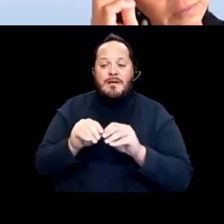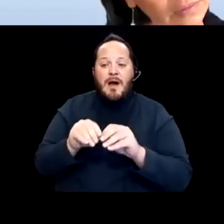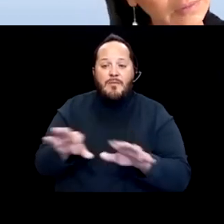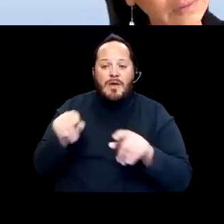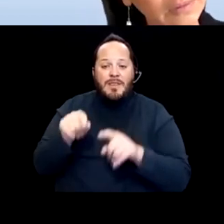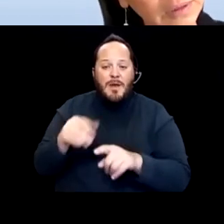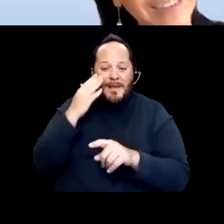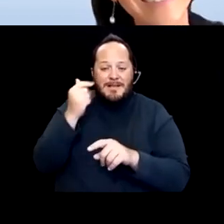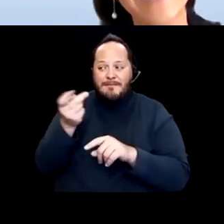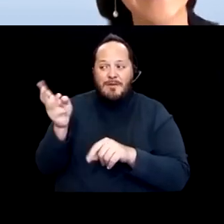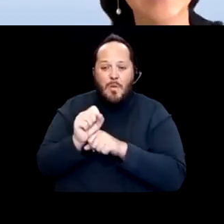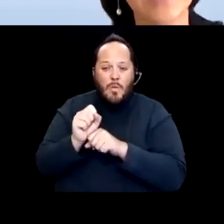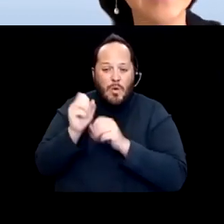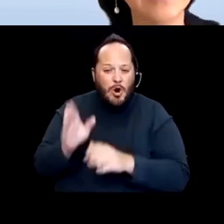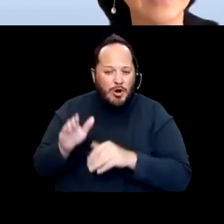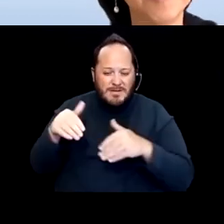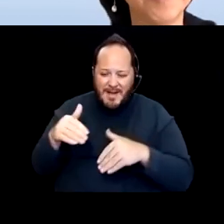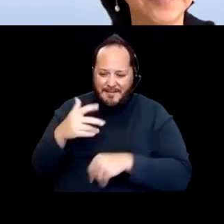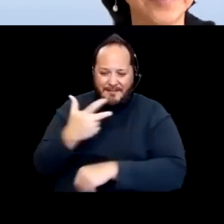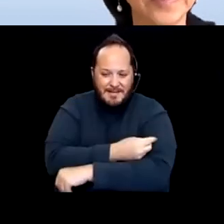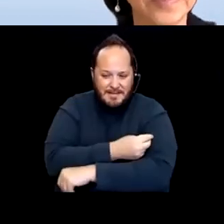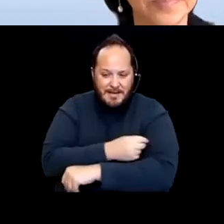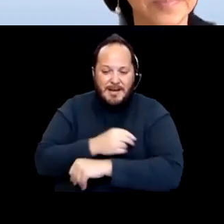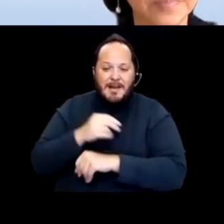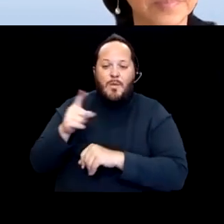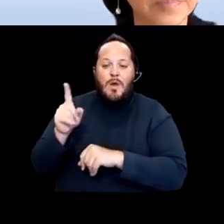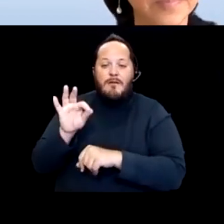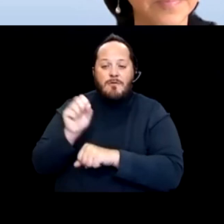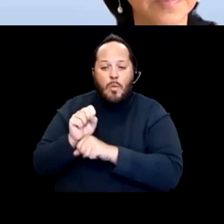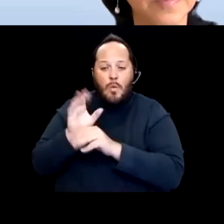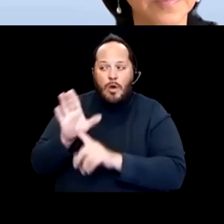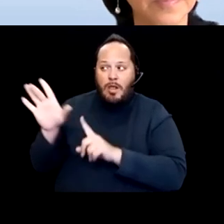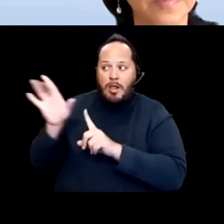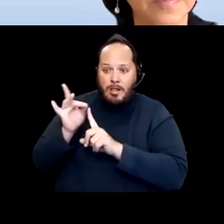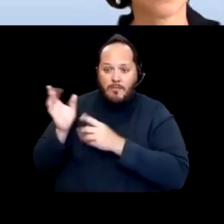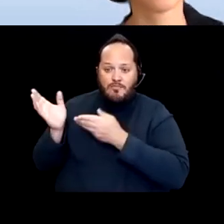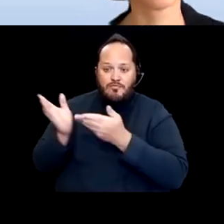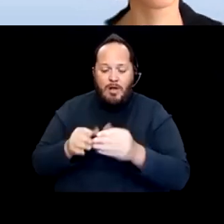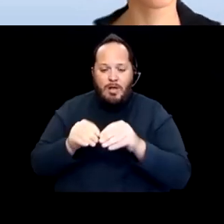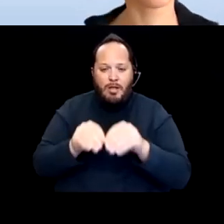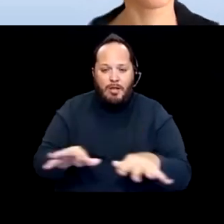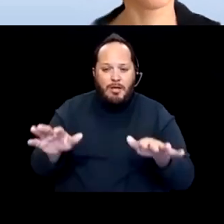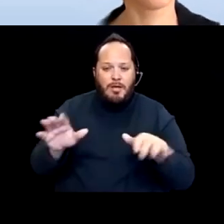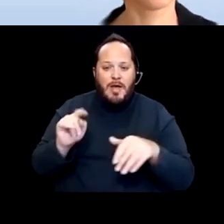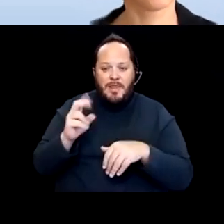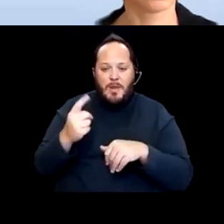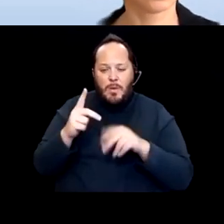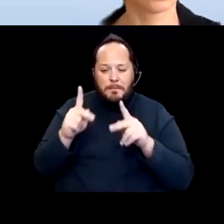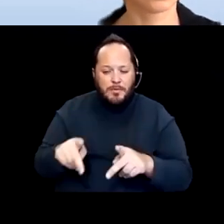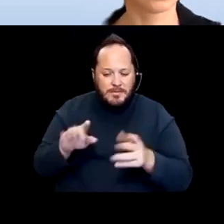vaccinating and brought it in and actually one person died even though the vast majority of infections asymptomatic. So I agree indeed.